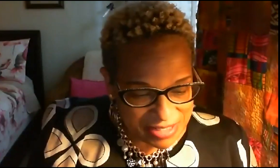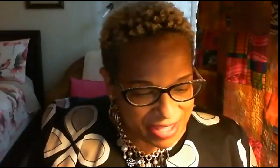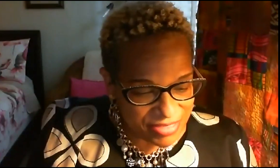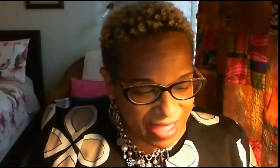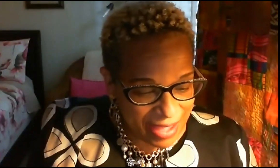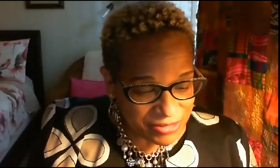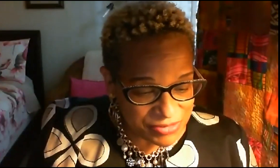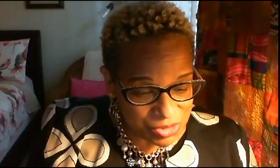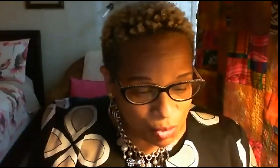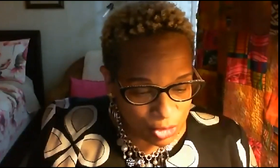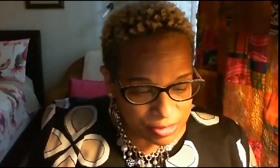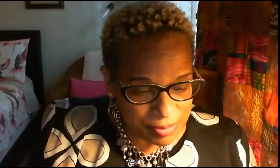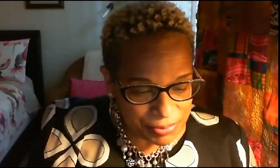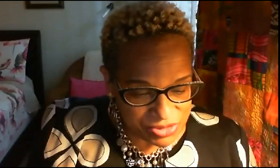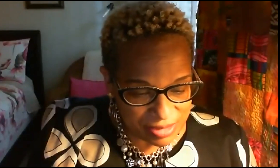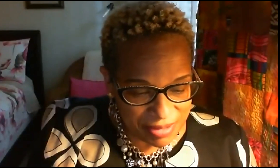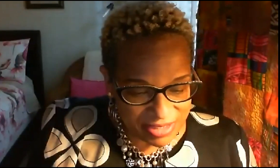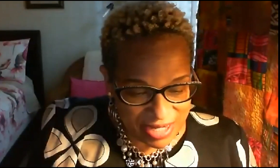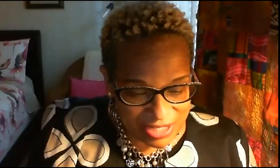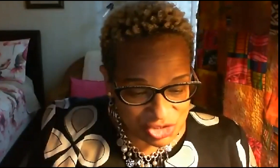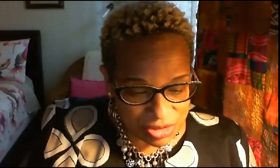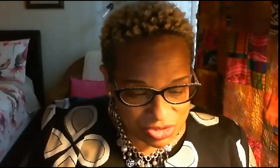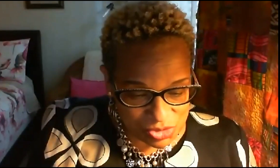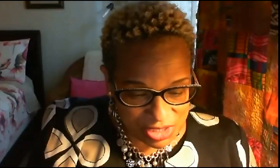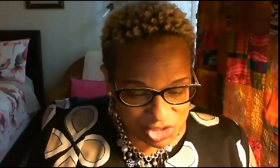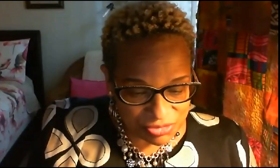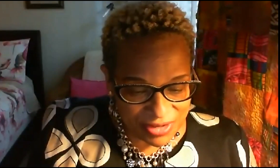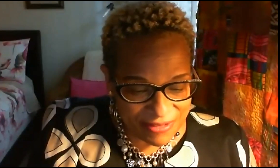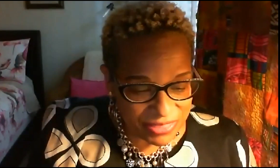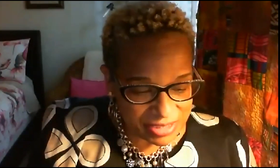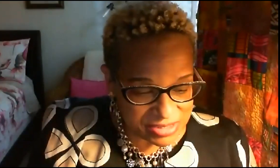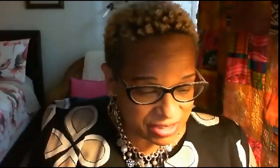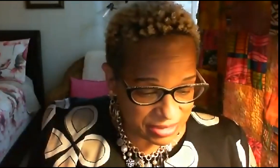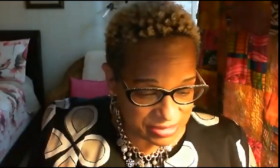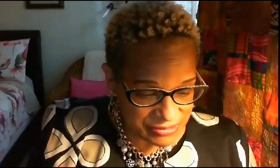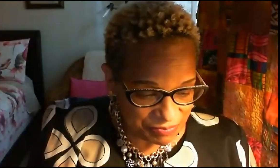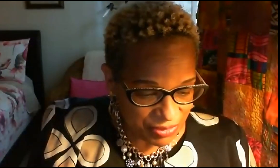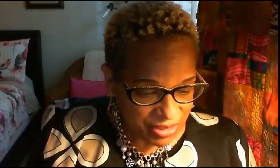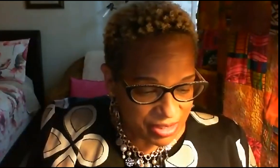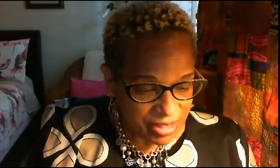and the activist award presented by the national association for ethnic studies